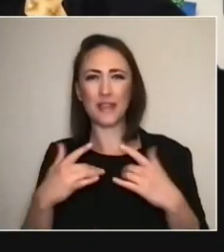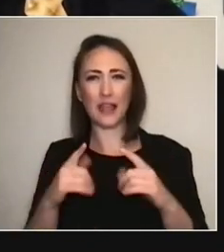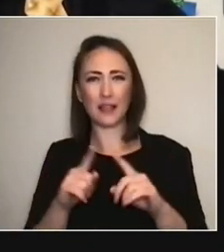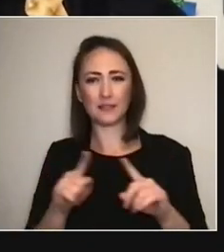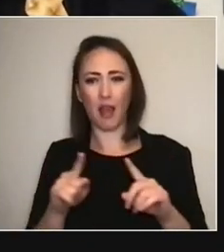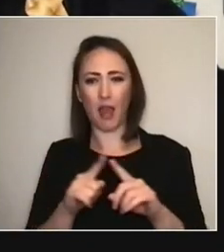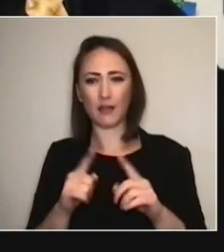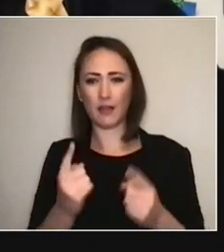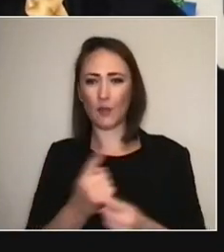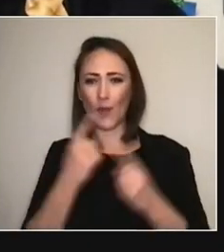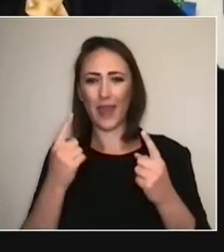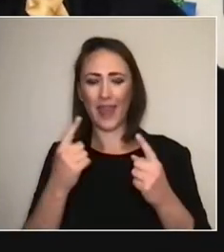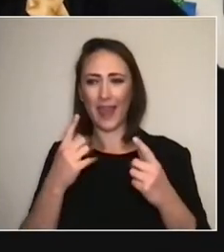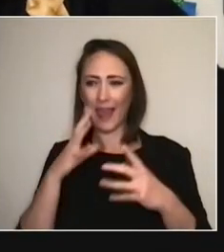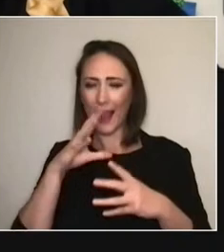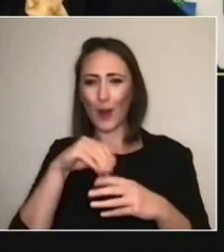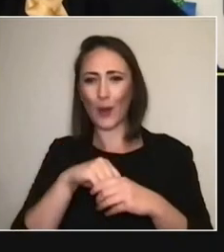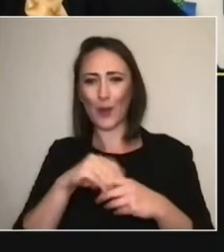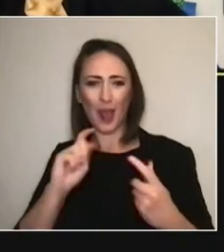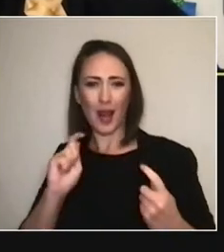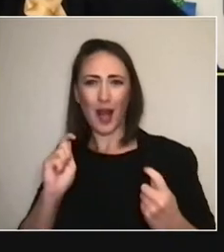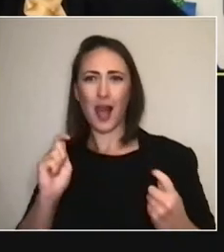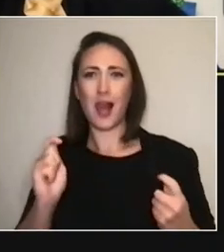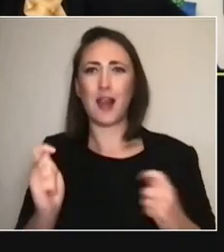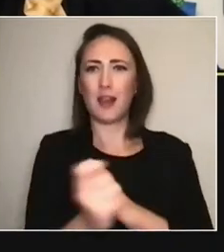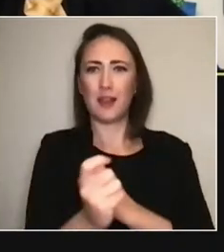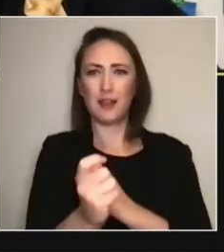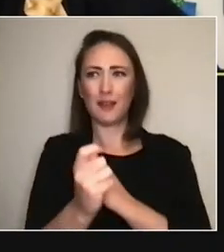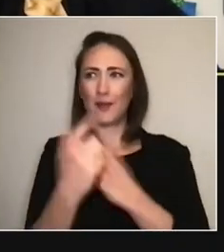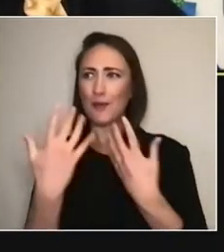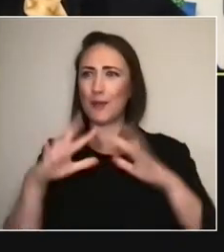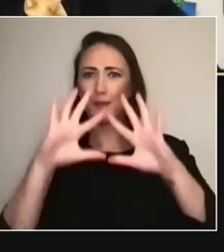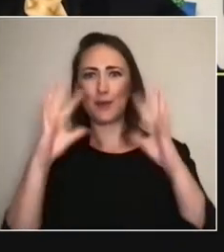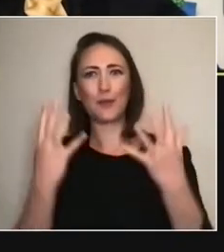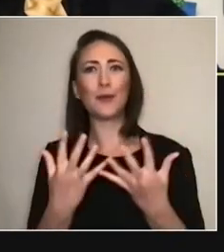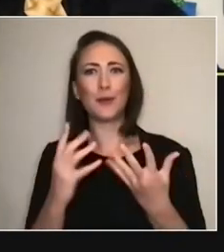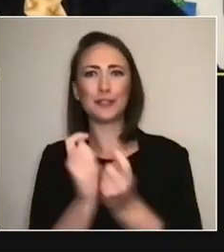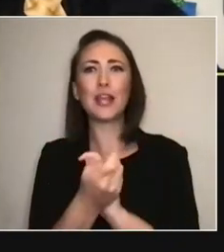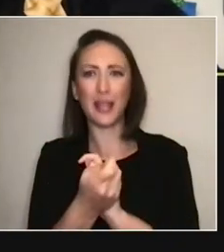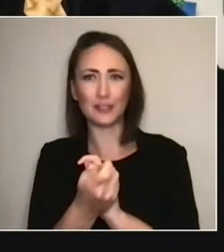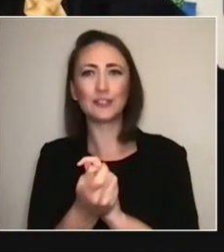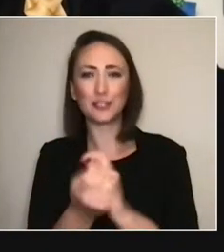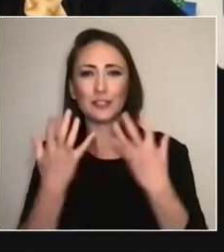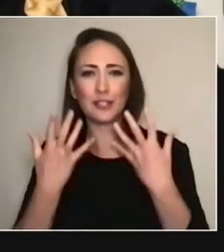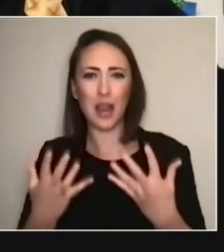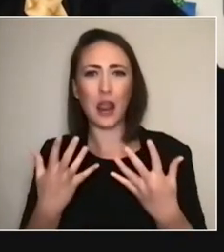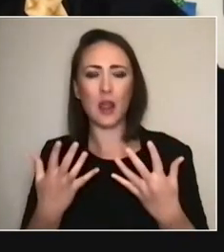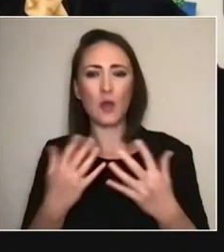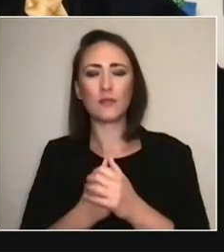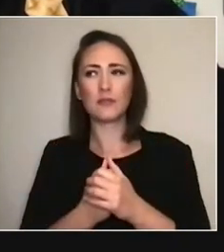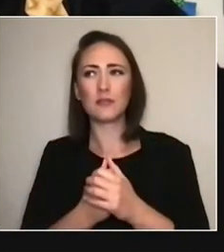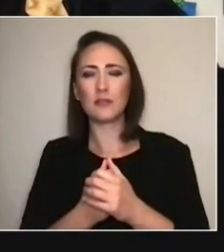or a movement in the same way — it feels kind of hokey to say — but in the same way that there was a race for the vaccine,